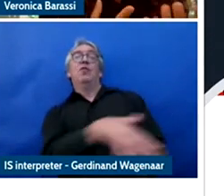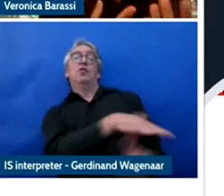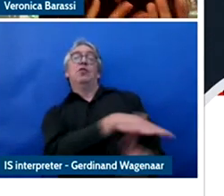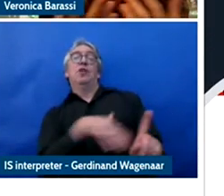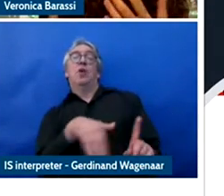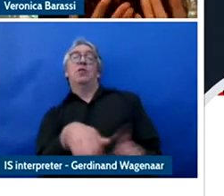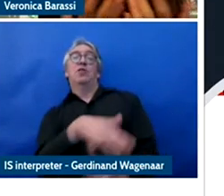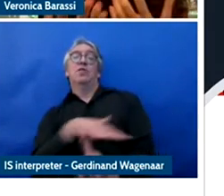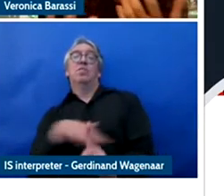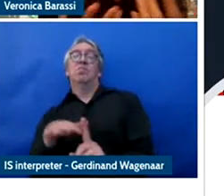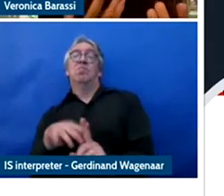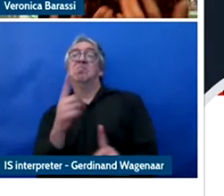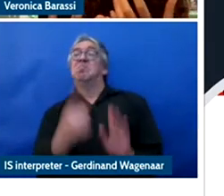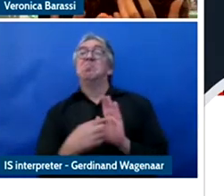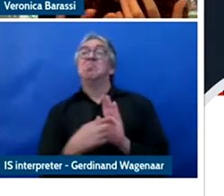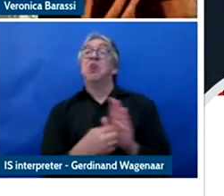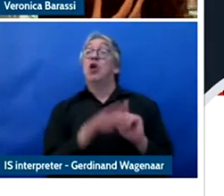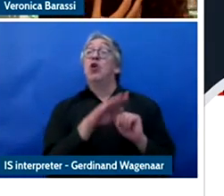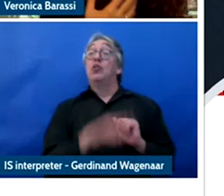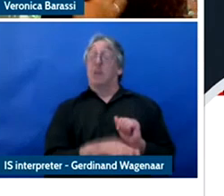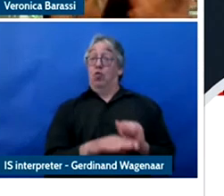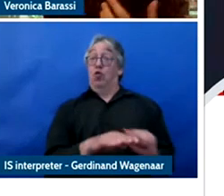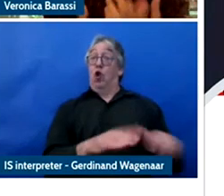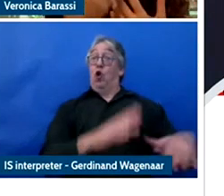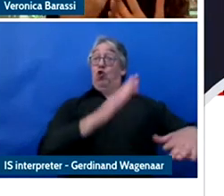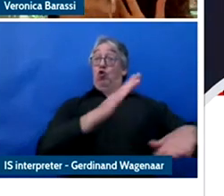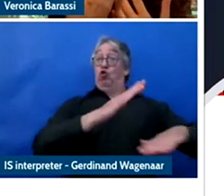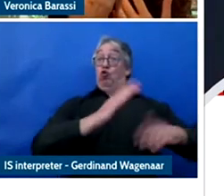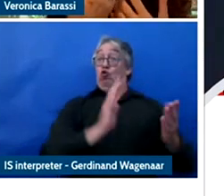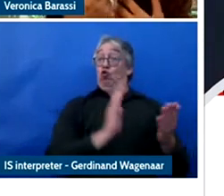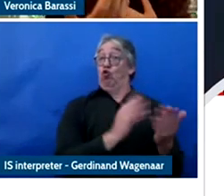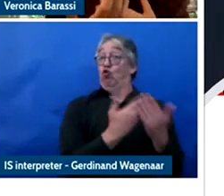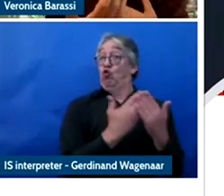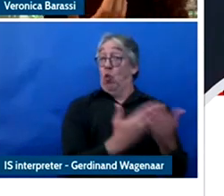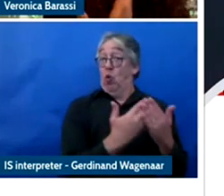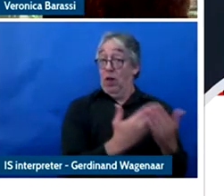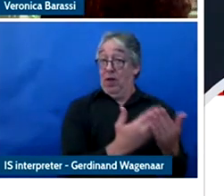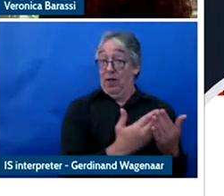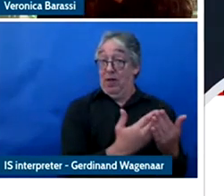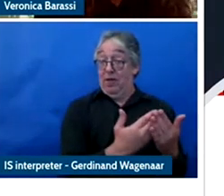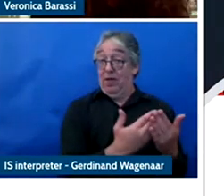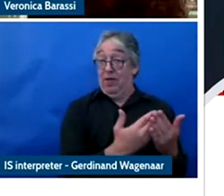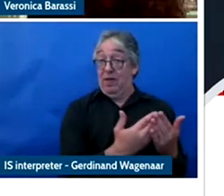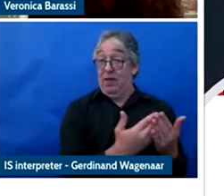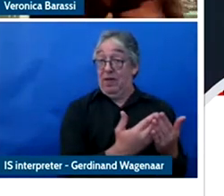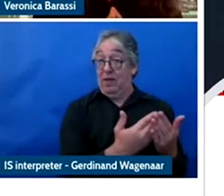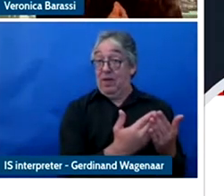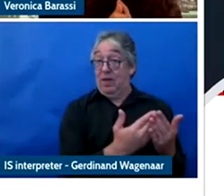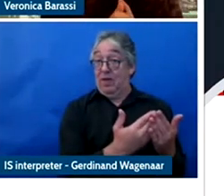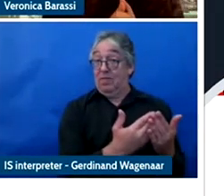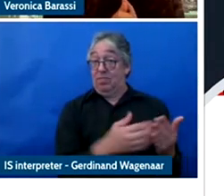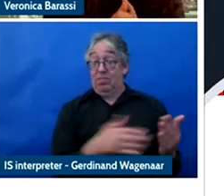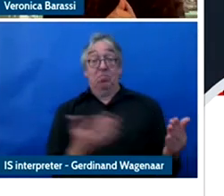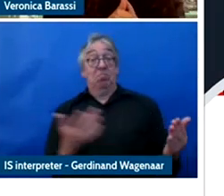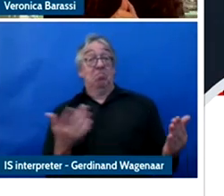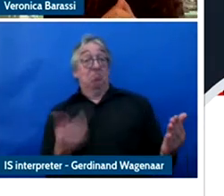When you think about schools we are not only sees the personalized learning but